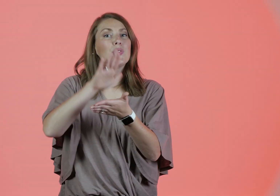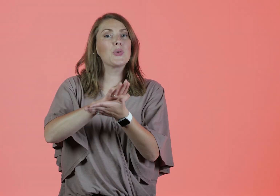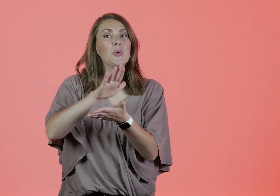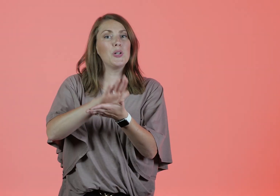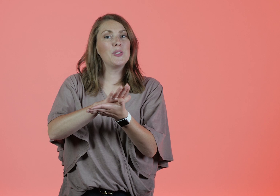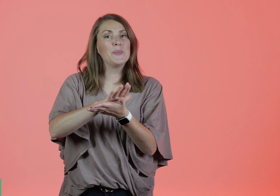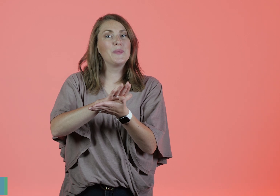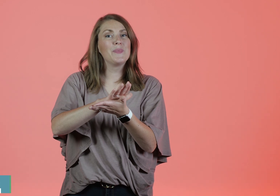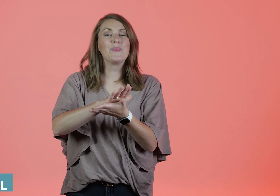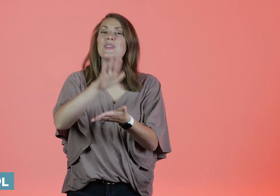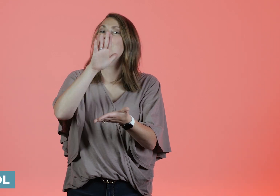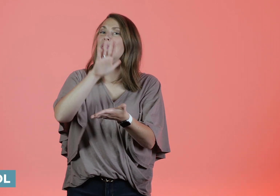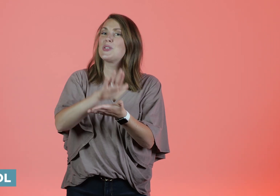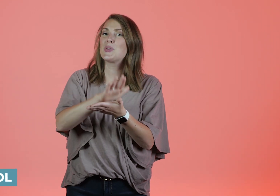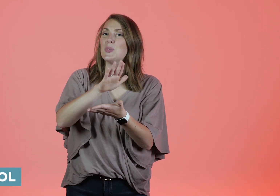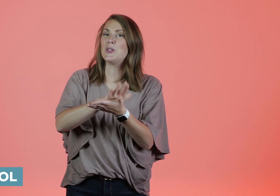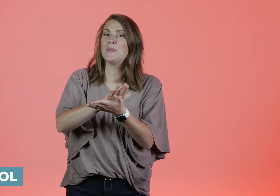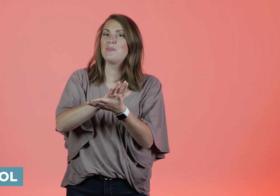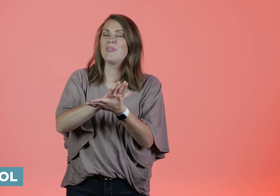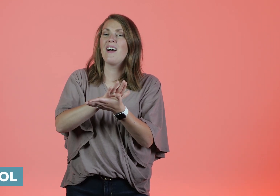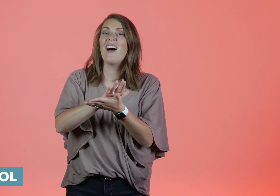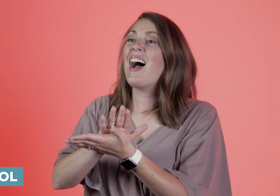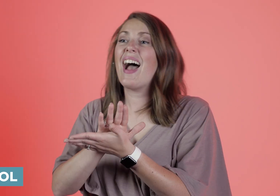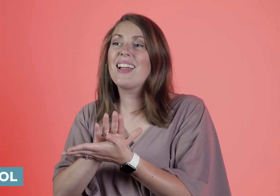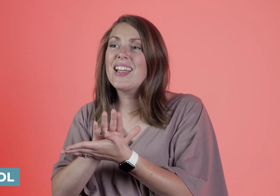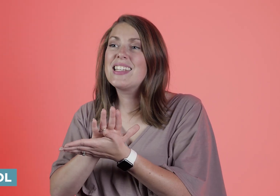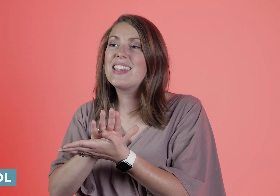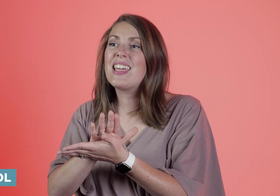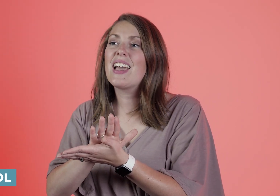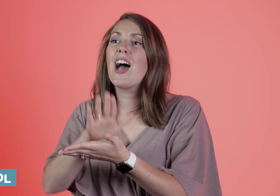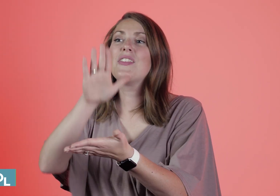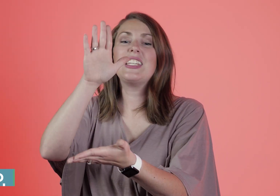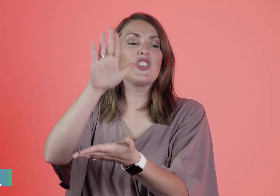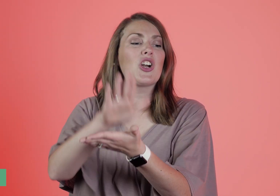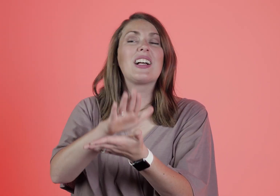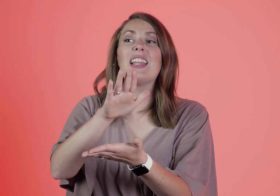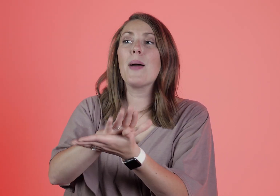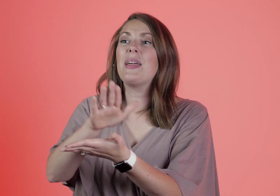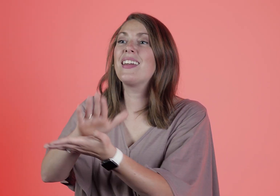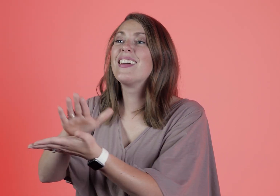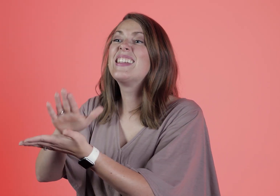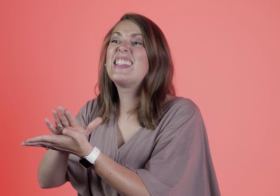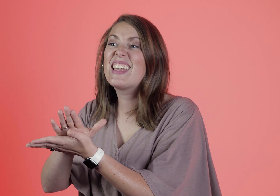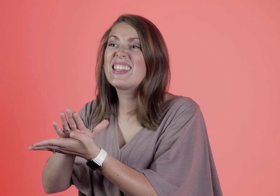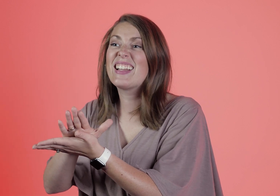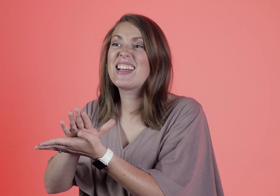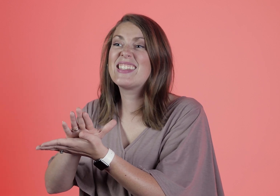School. I like to think of a teacher clapping to get the classes.